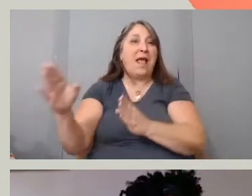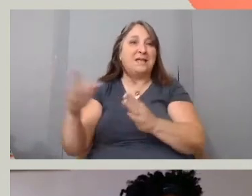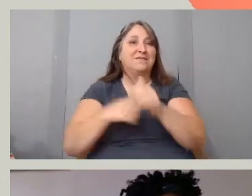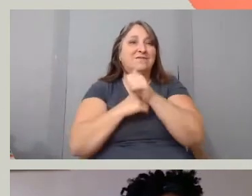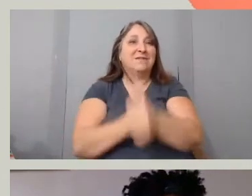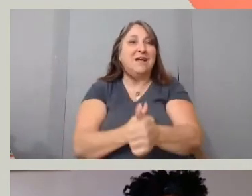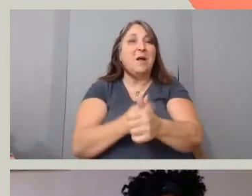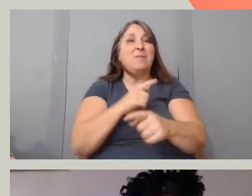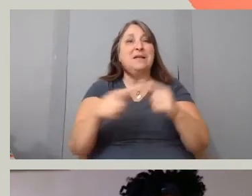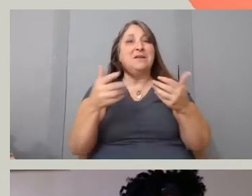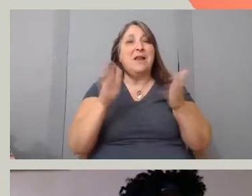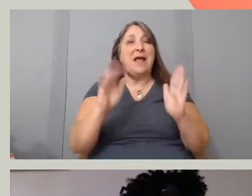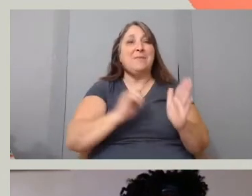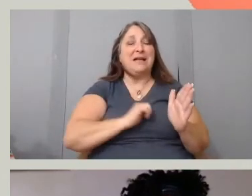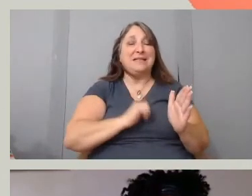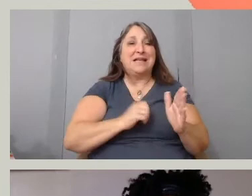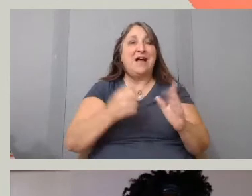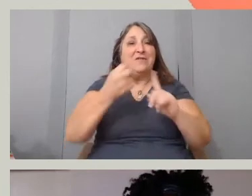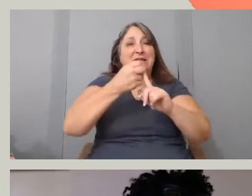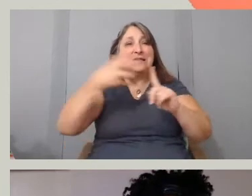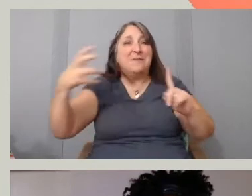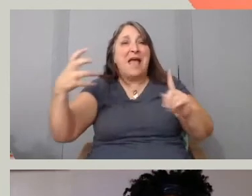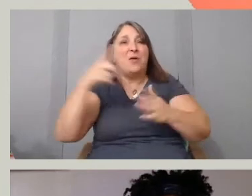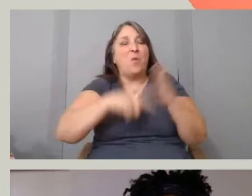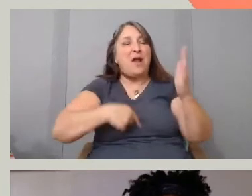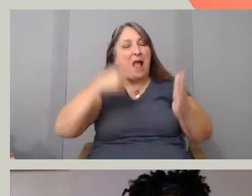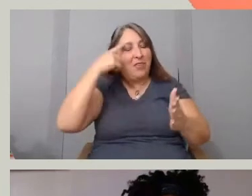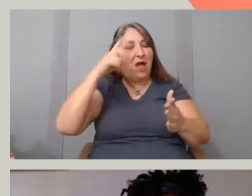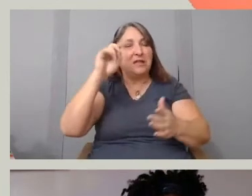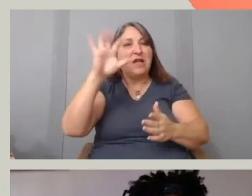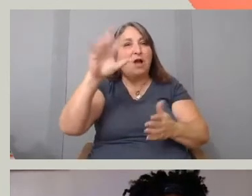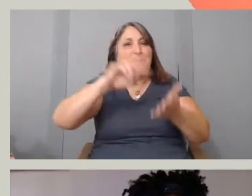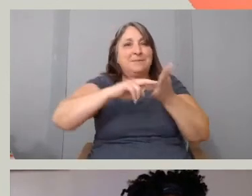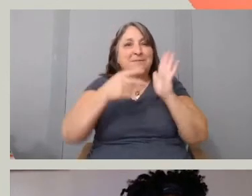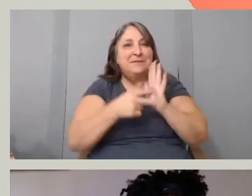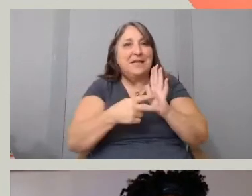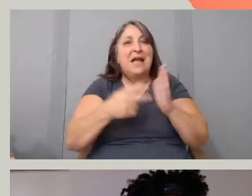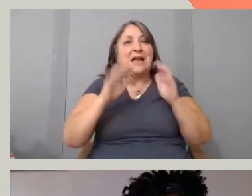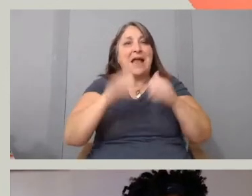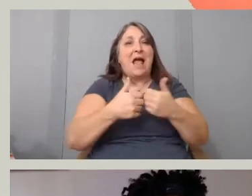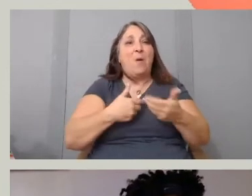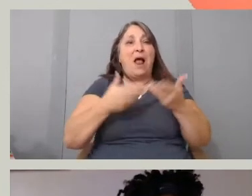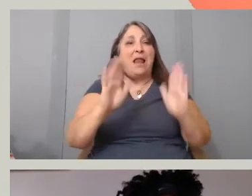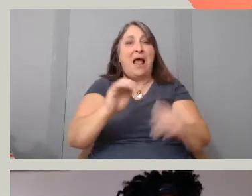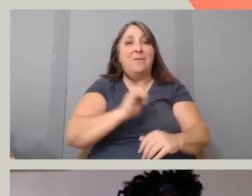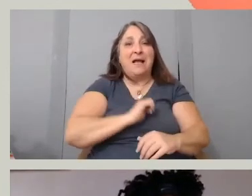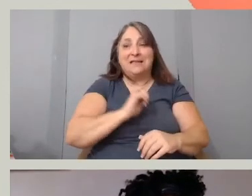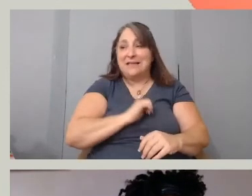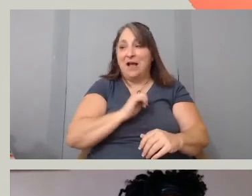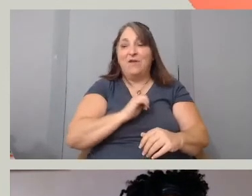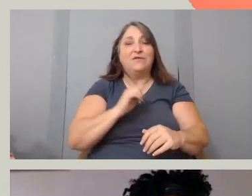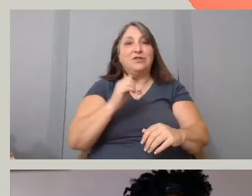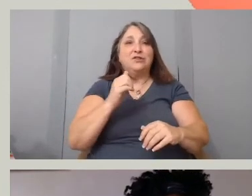what I thought documentary could be and how I was allowing myself to grow as an artist and as a storyteller.